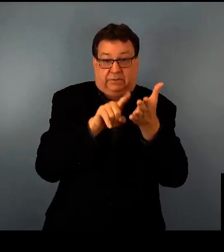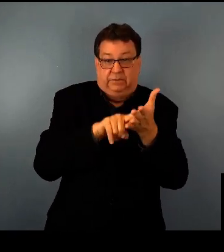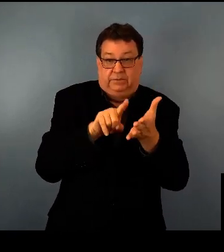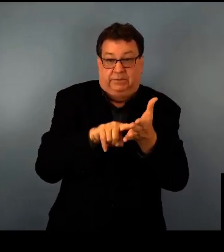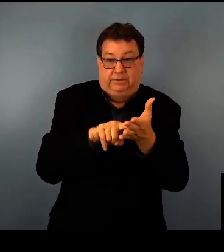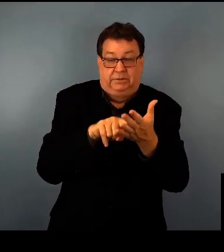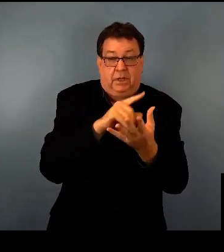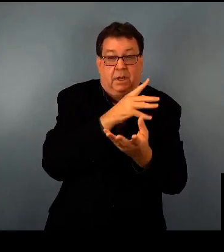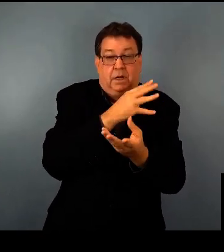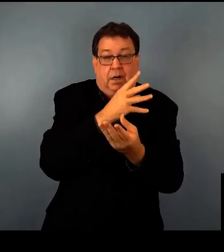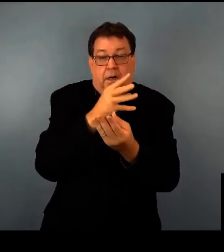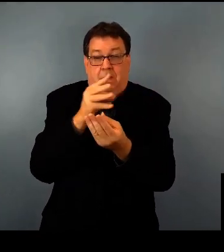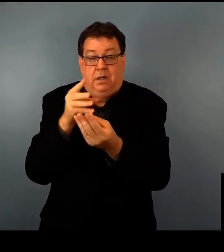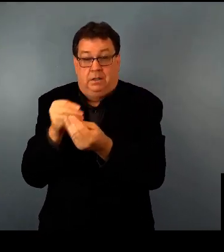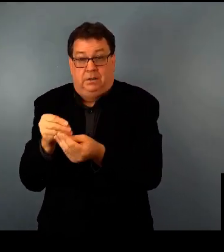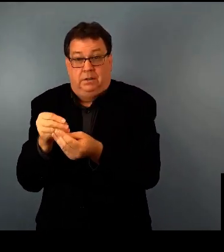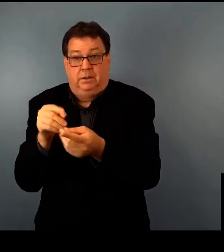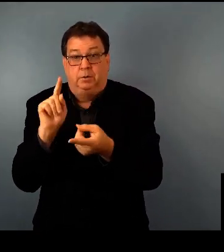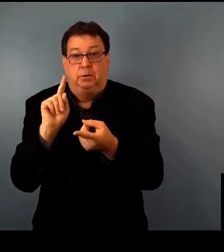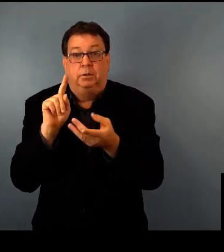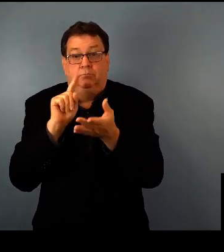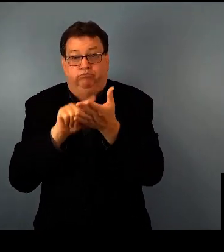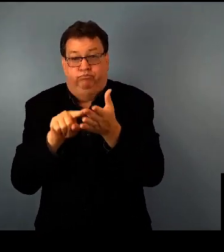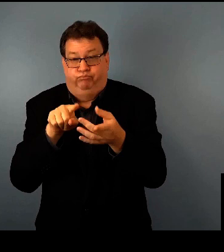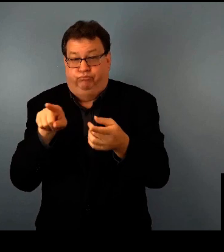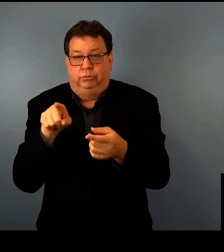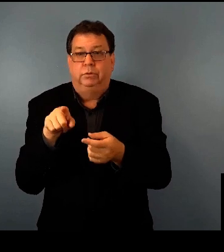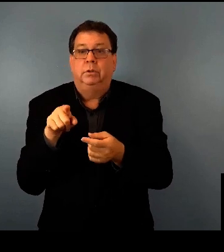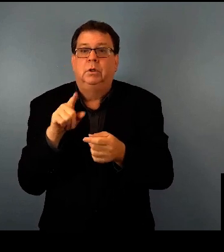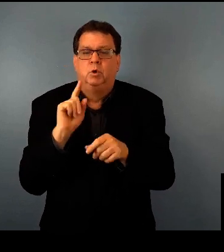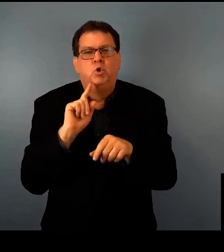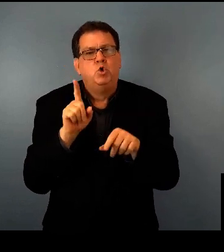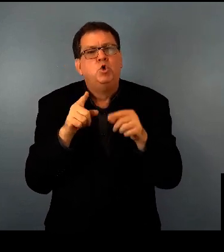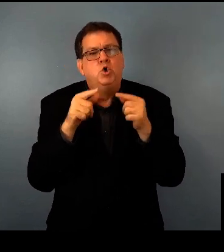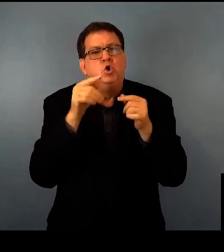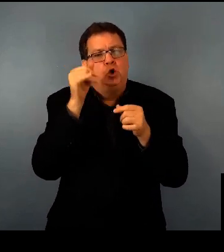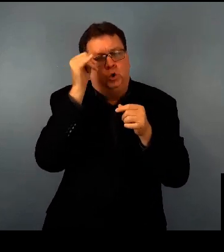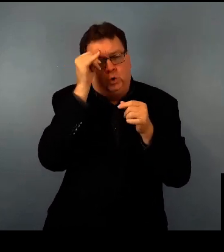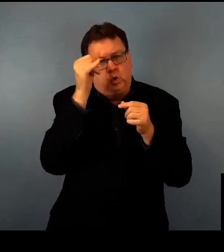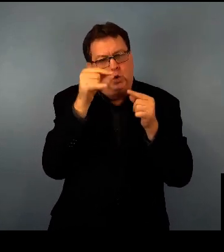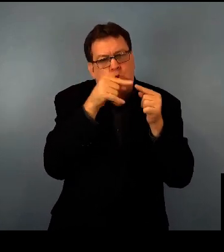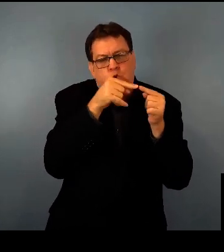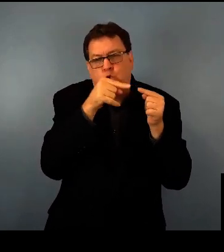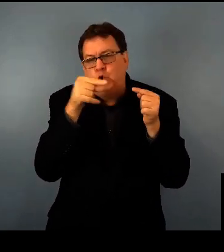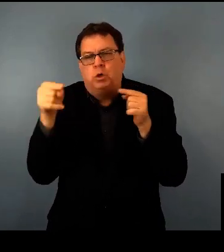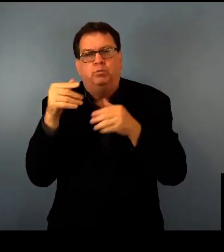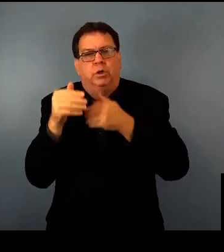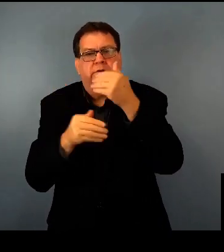available in your doctor's office is a very long one. Research from a number of different fields